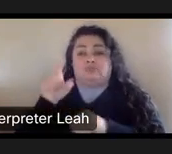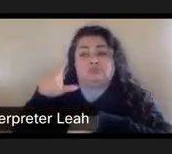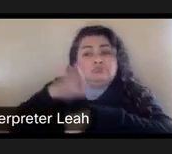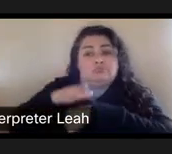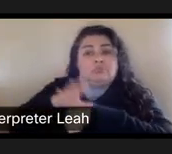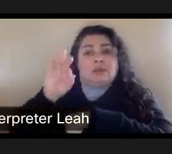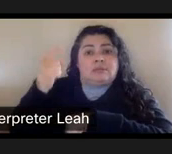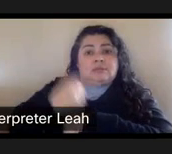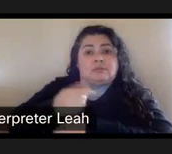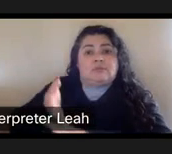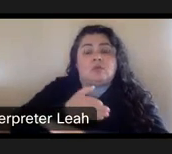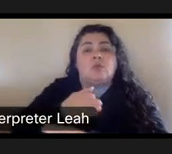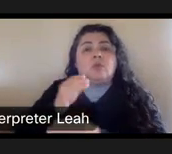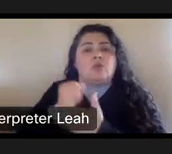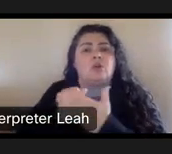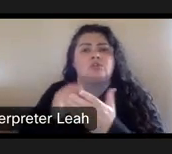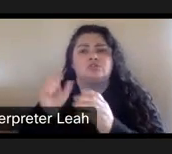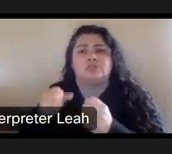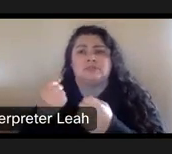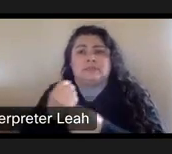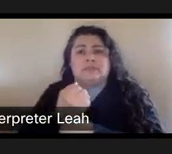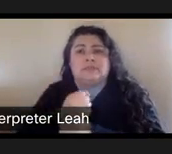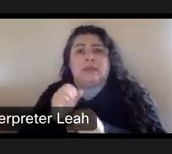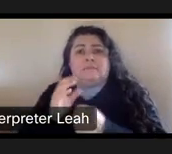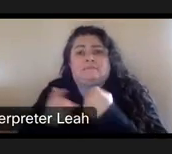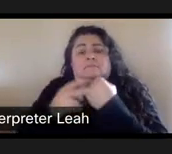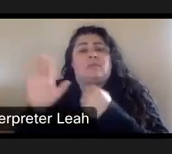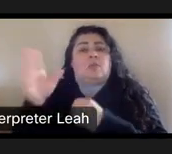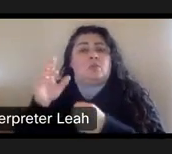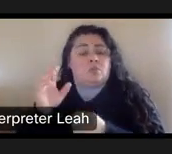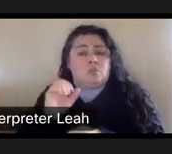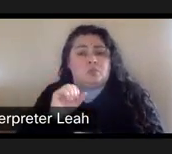They could have sat, potentially salvage salvage their work. So, what's important to notice had.